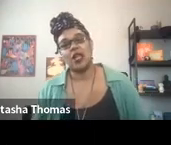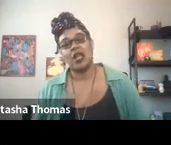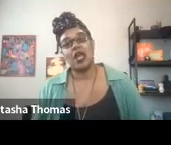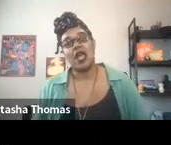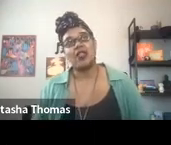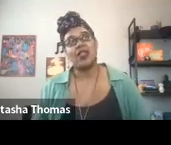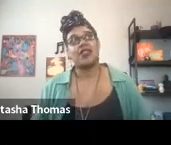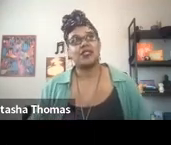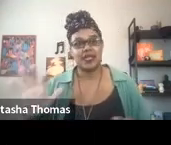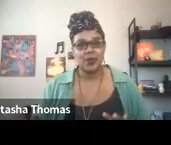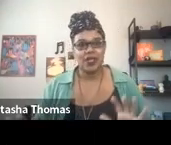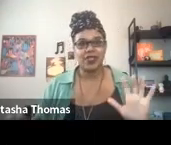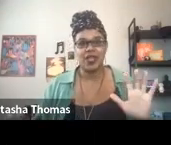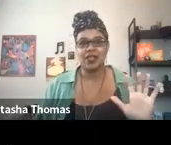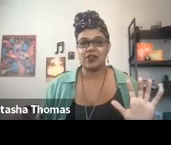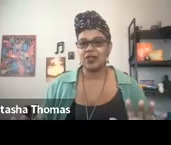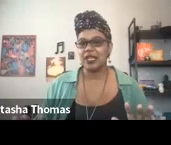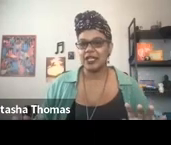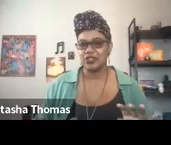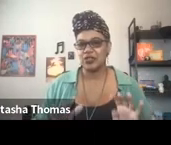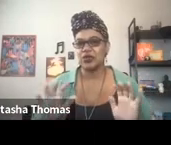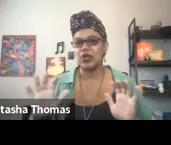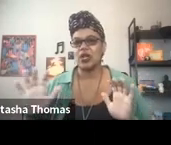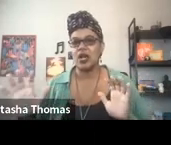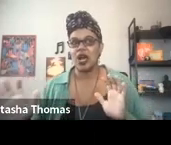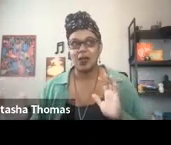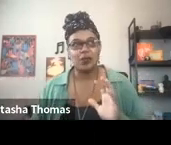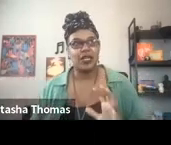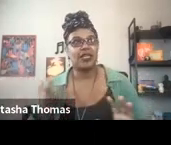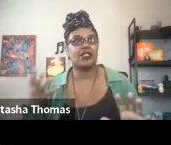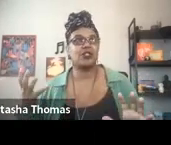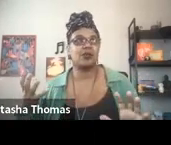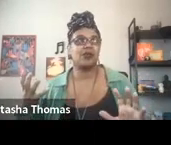And then the sitting with and the feeling into I'm relating to some